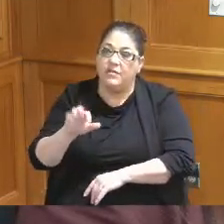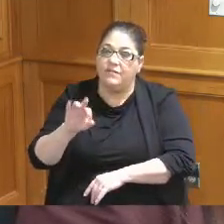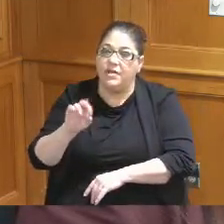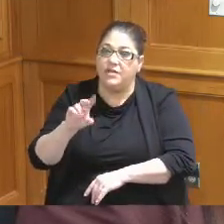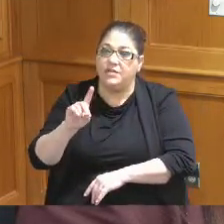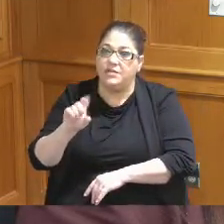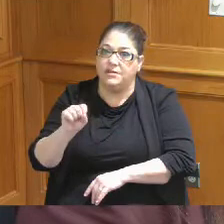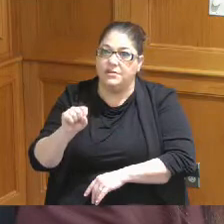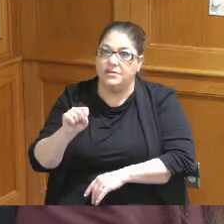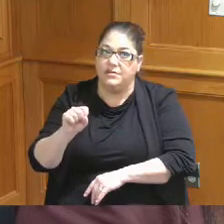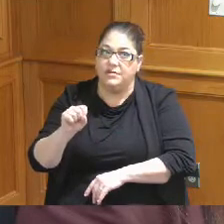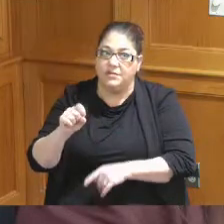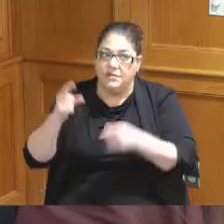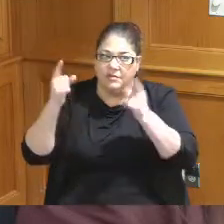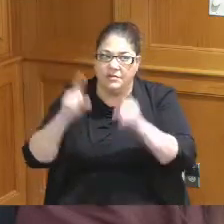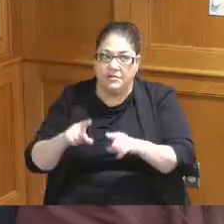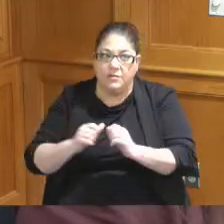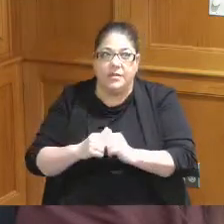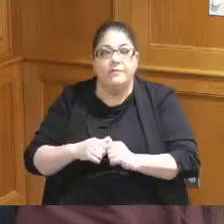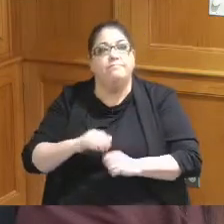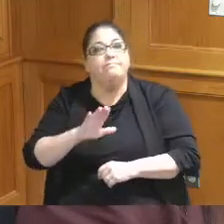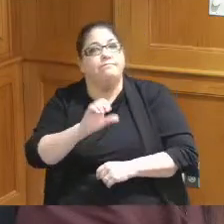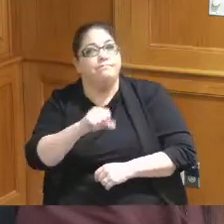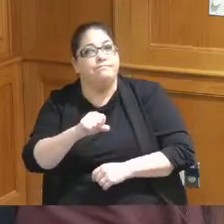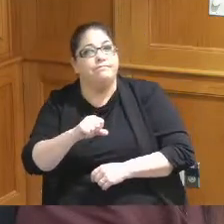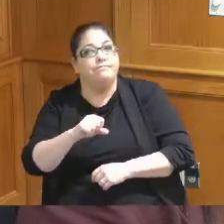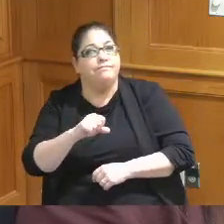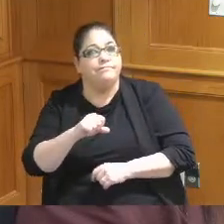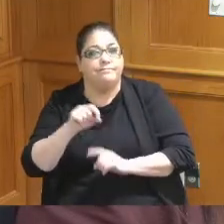agreement on how it's going to happen yeah the final plan I guess Jeff I don't want to speak